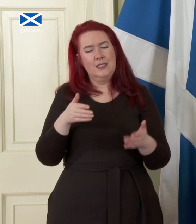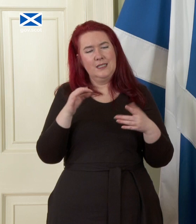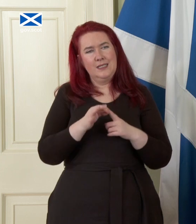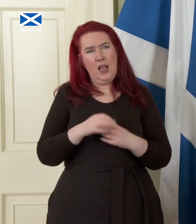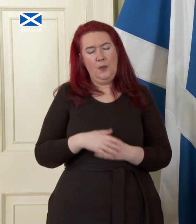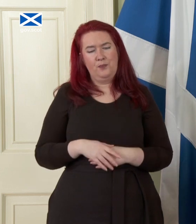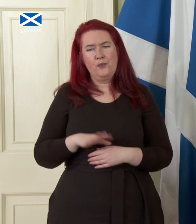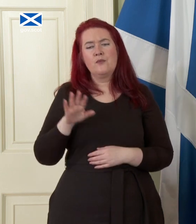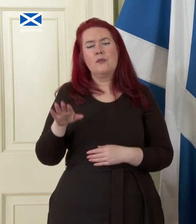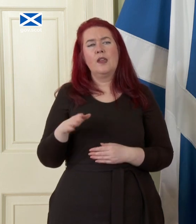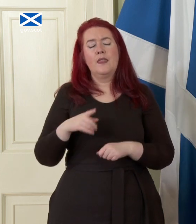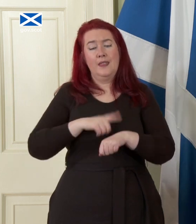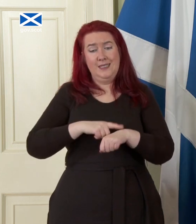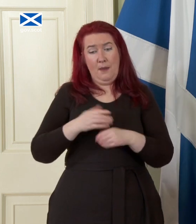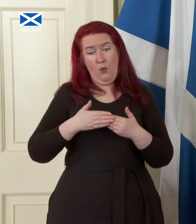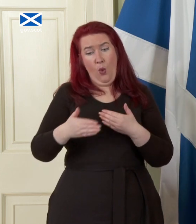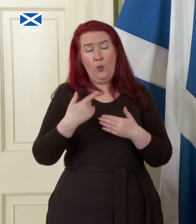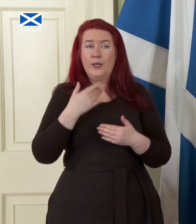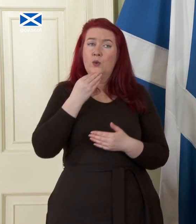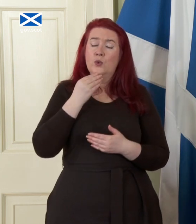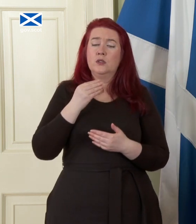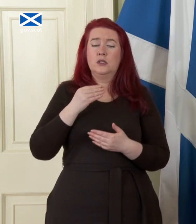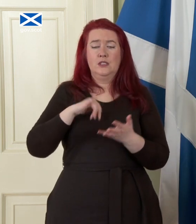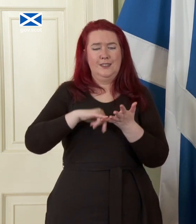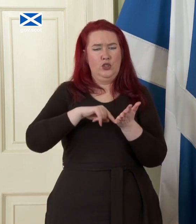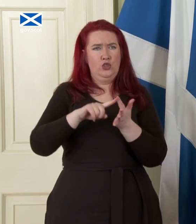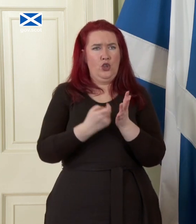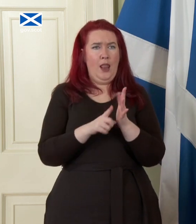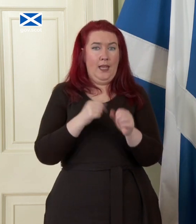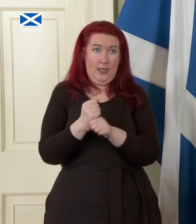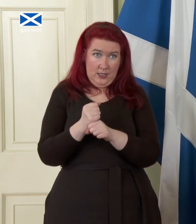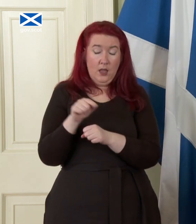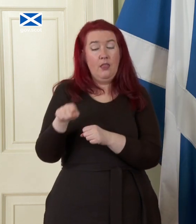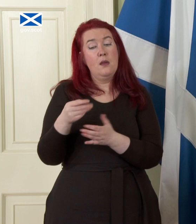of which we use Sterling monetary policy will continue to be governed by the bank of England